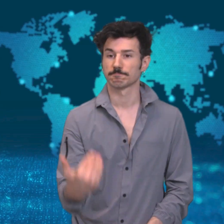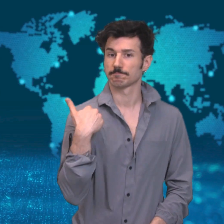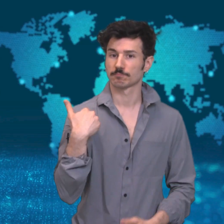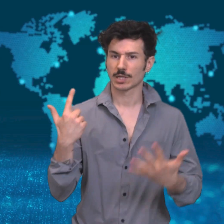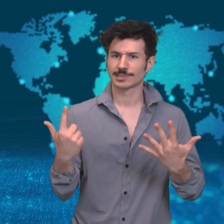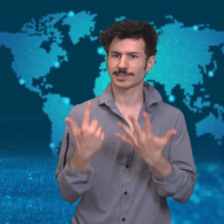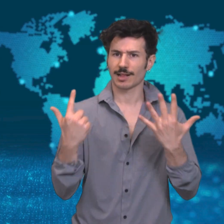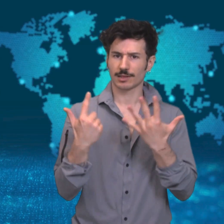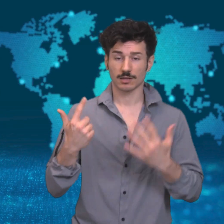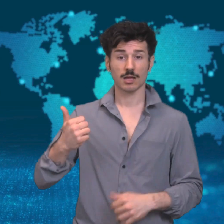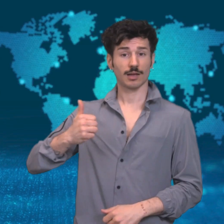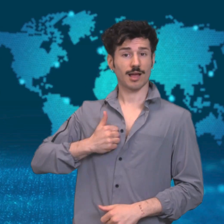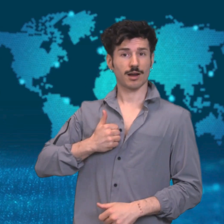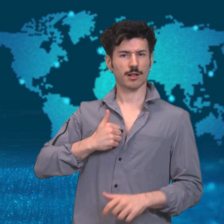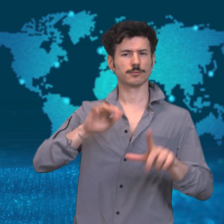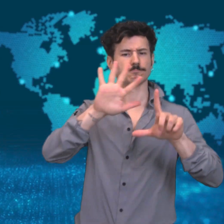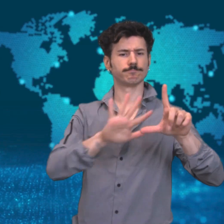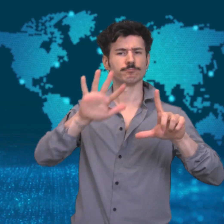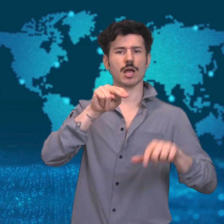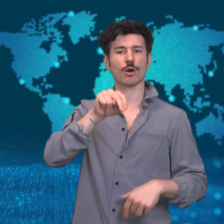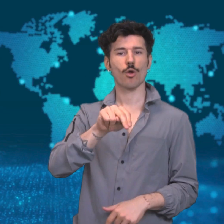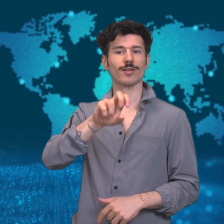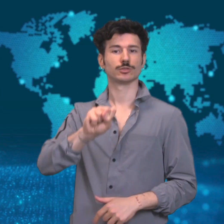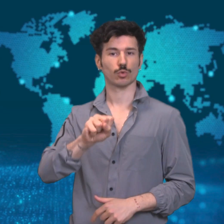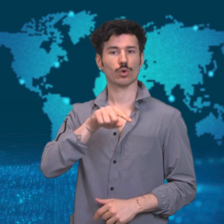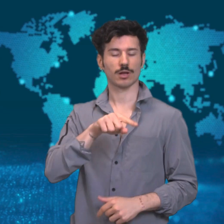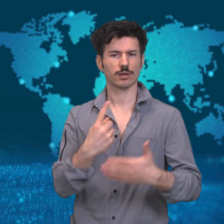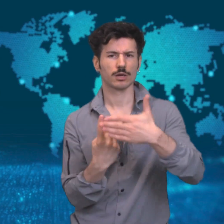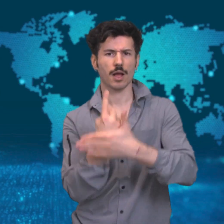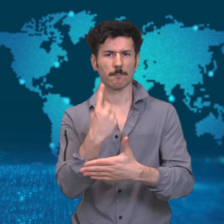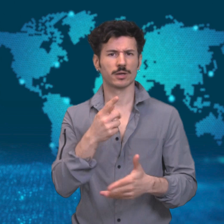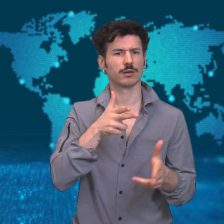[Alessio]: At least 16 people, including a police